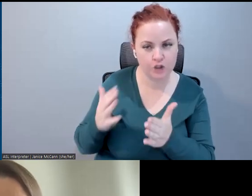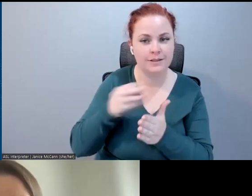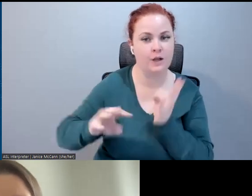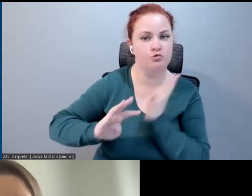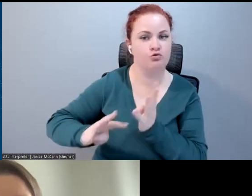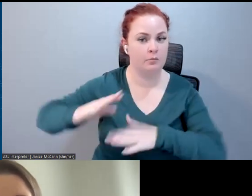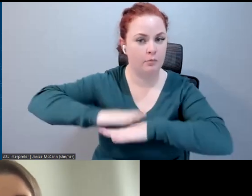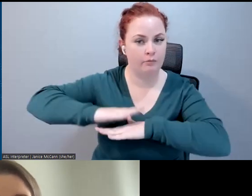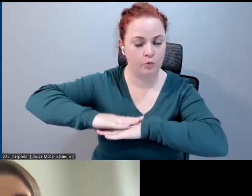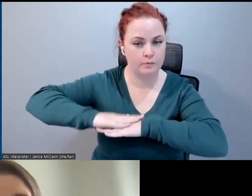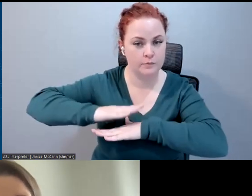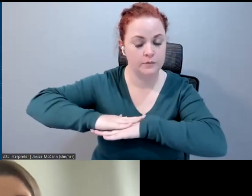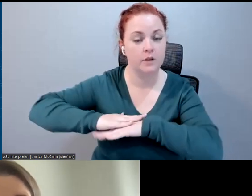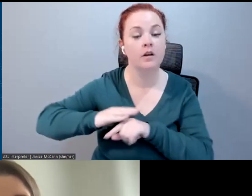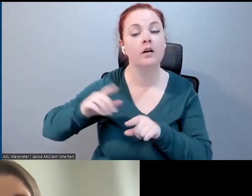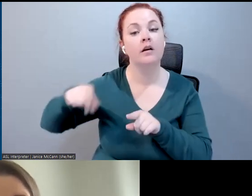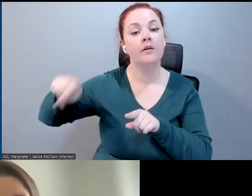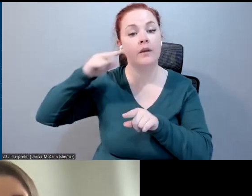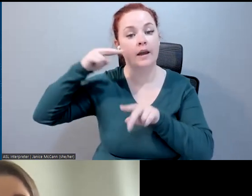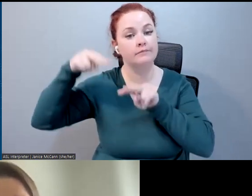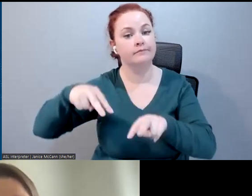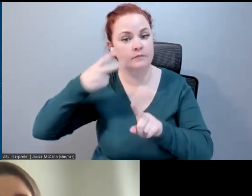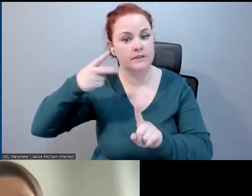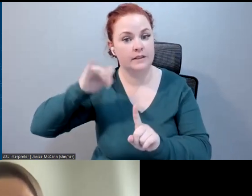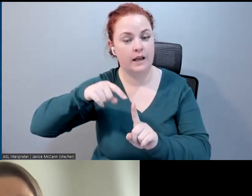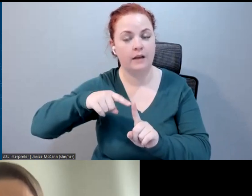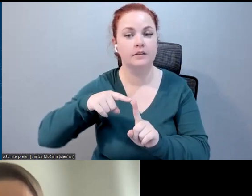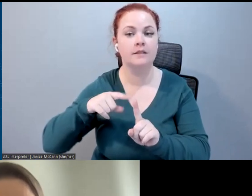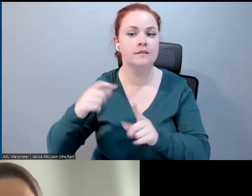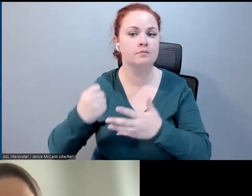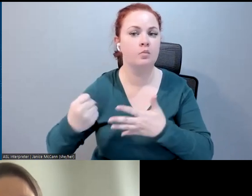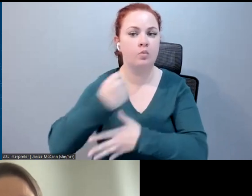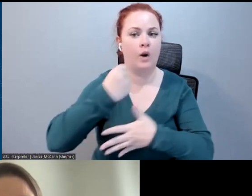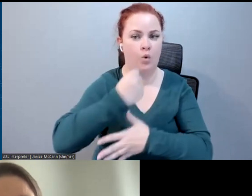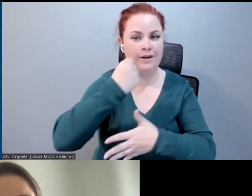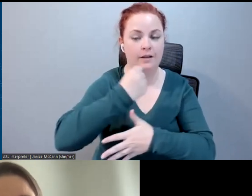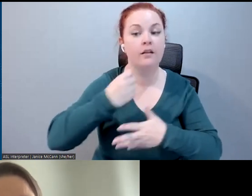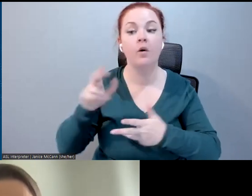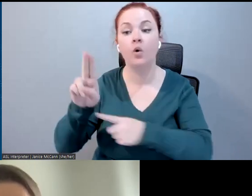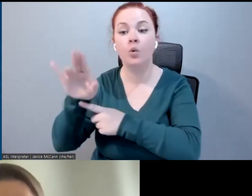that as the priority over the UI. So giving the person that